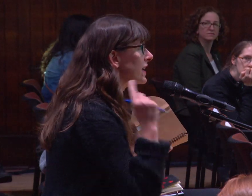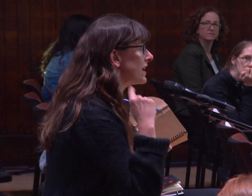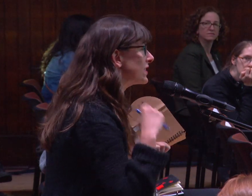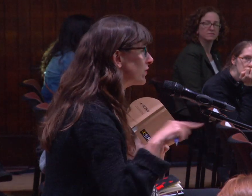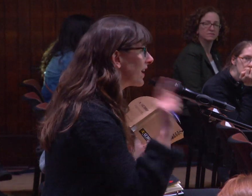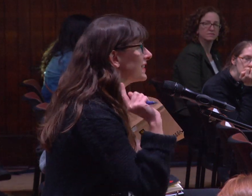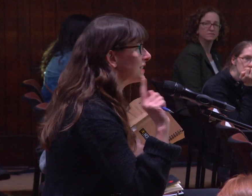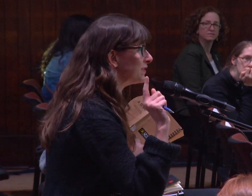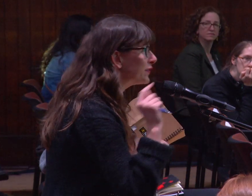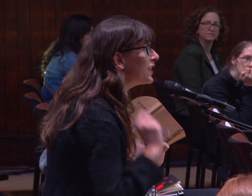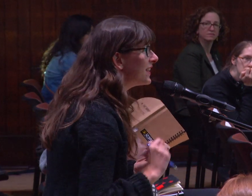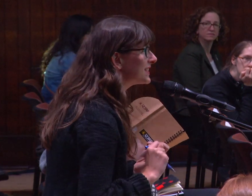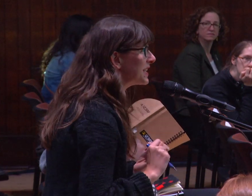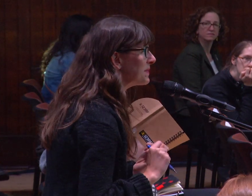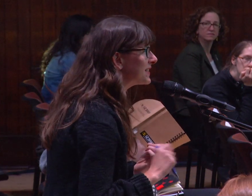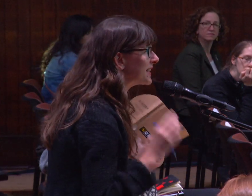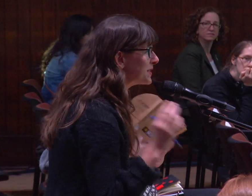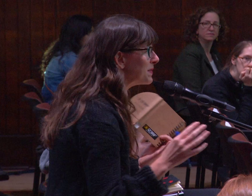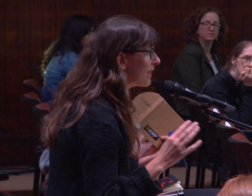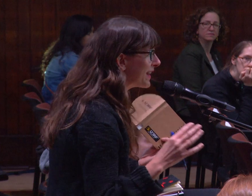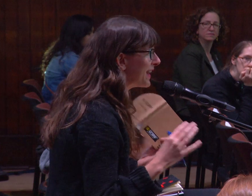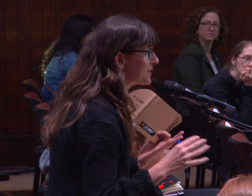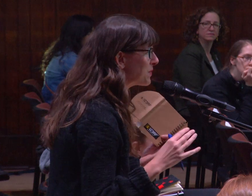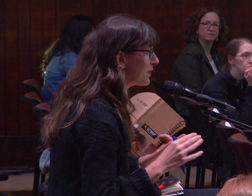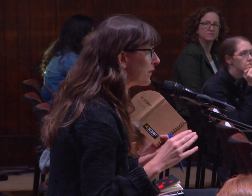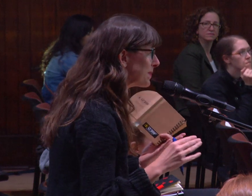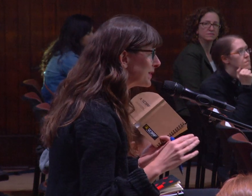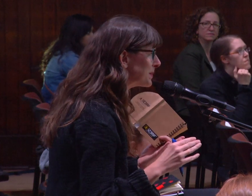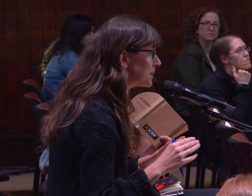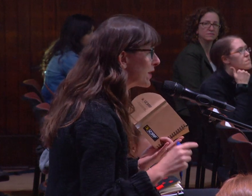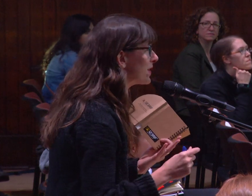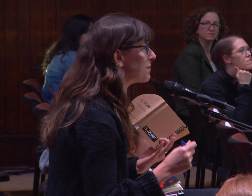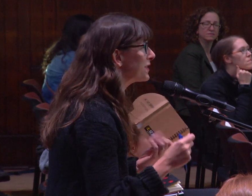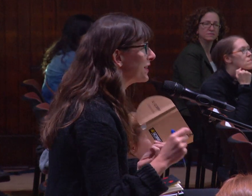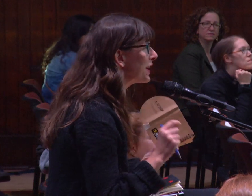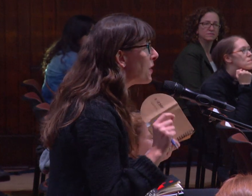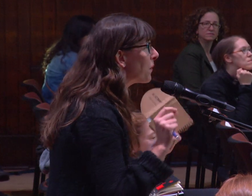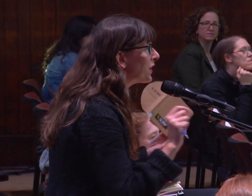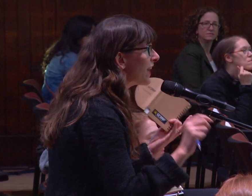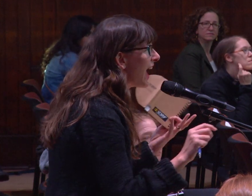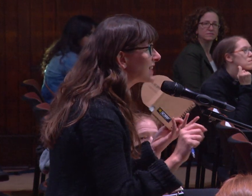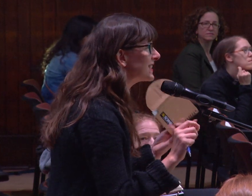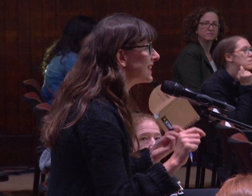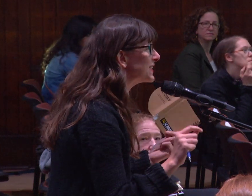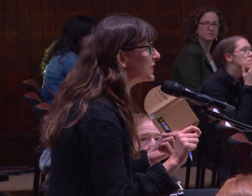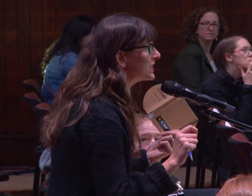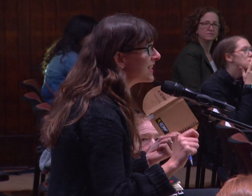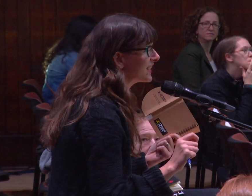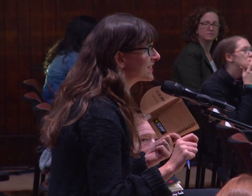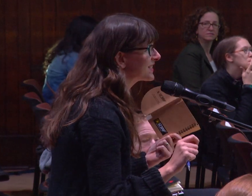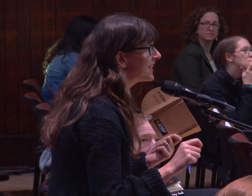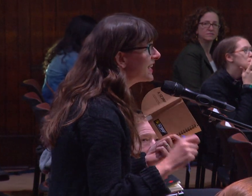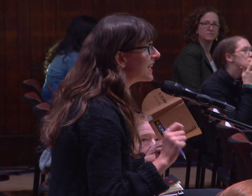and interrogative statements tend to be read as more of a female speech pattern. I'm wondering, what are the accidental tics